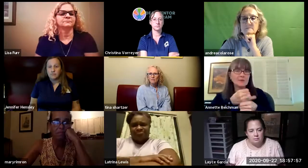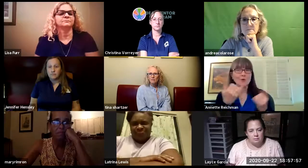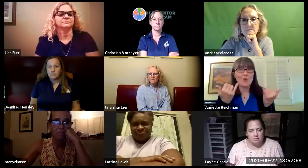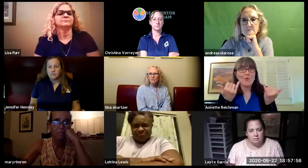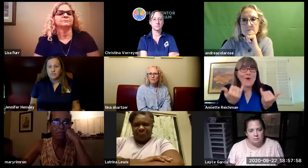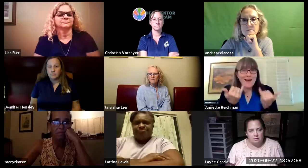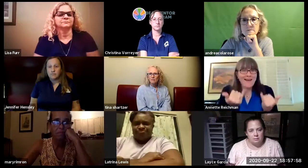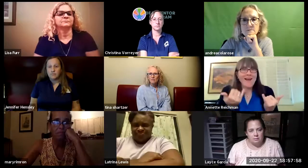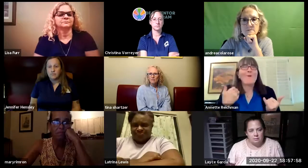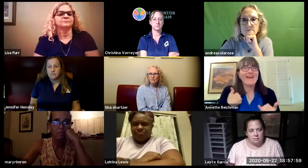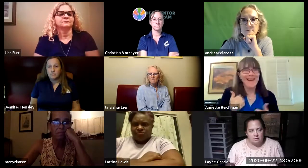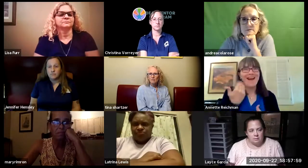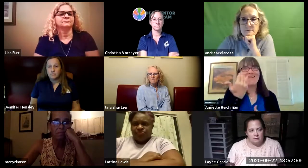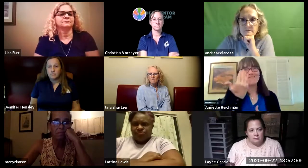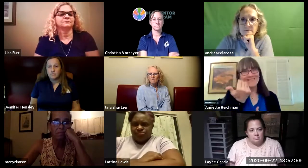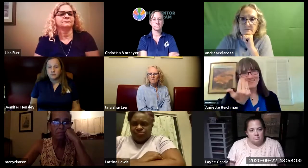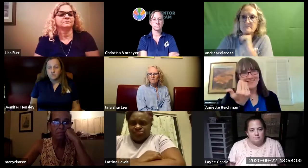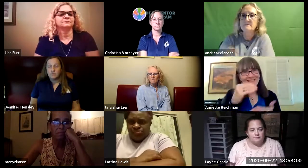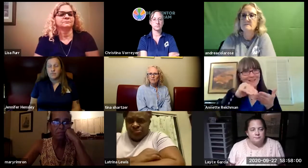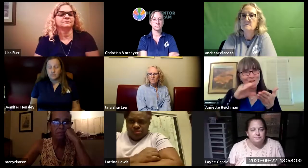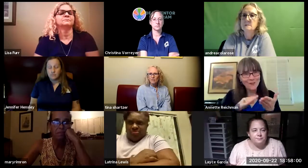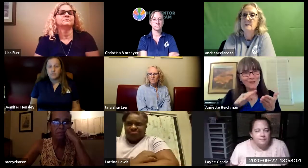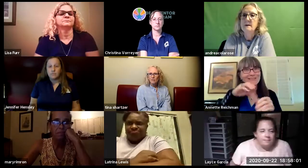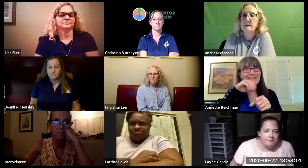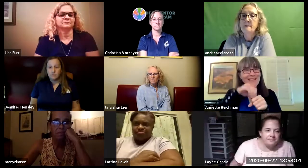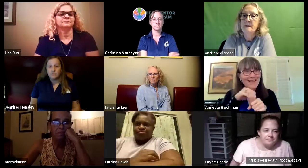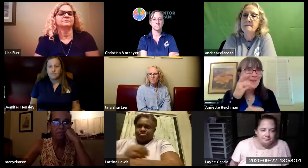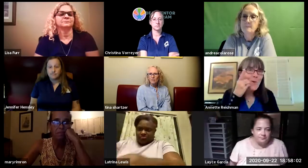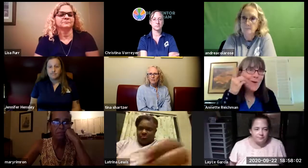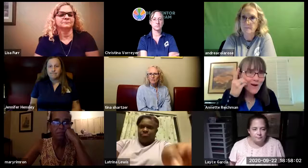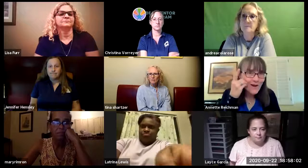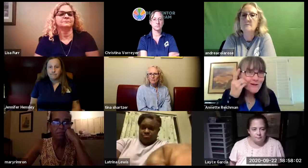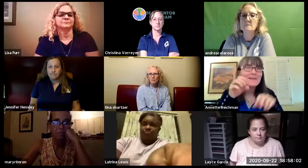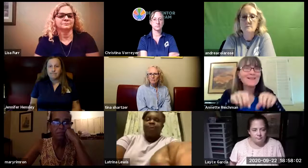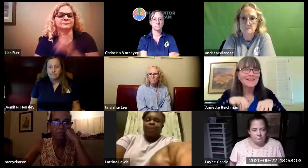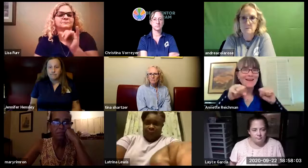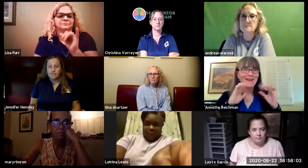go ahead and send their students